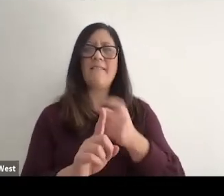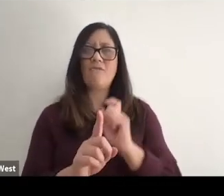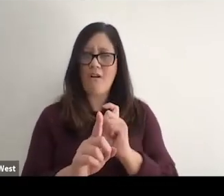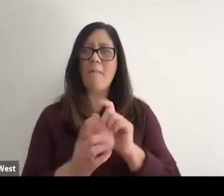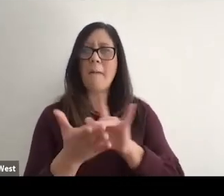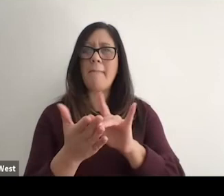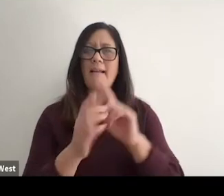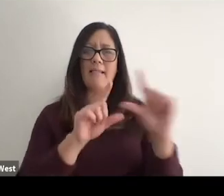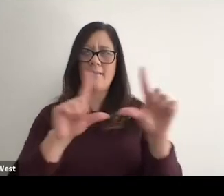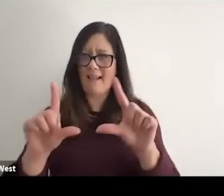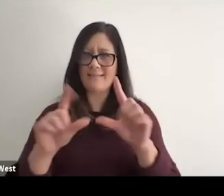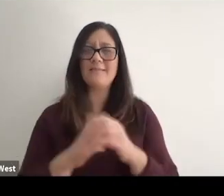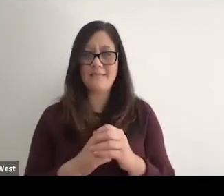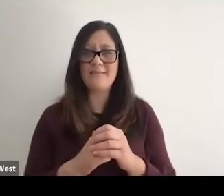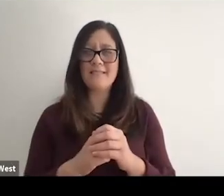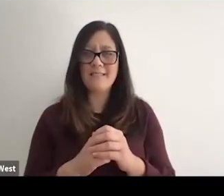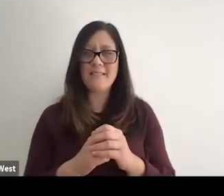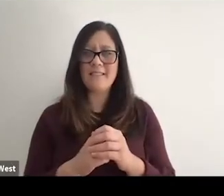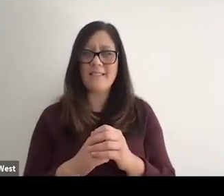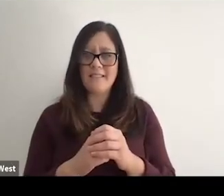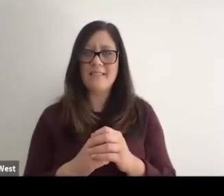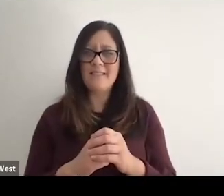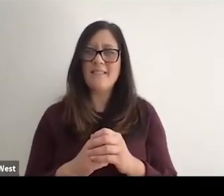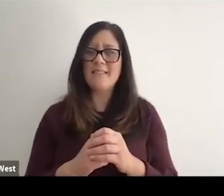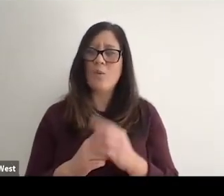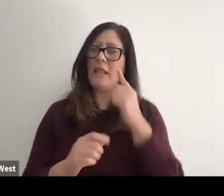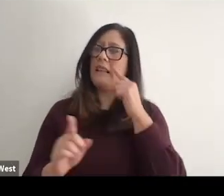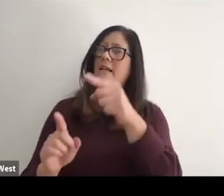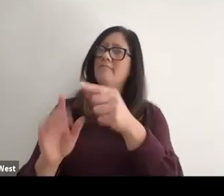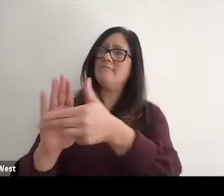with disabilities, primarily through a medical lens and think about them being defined by